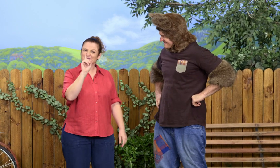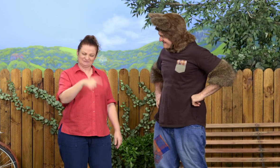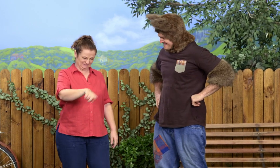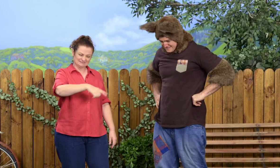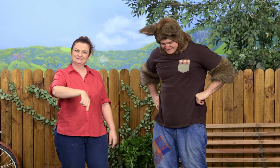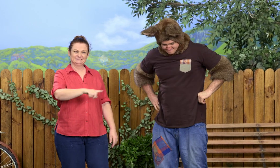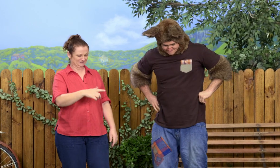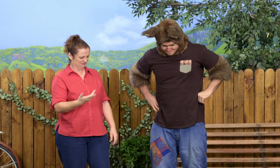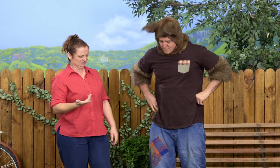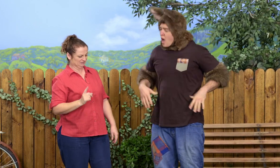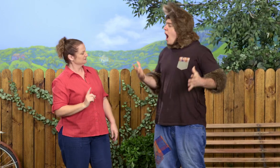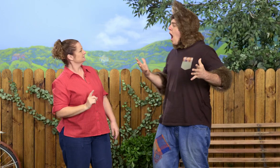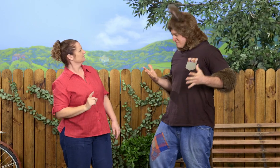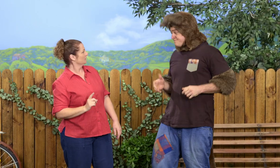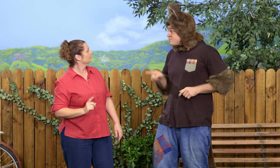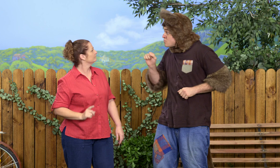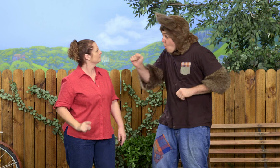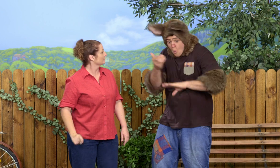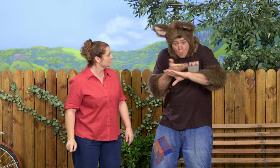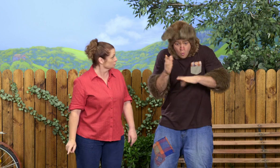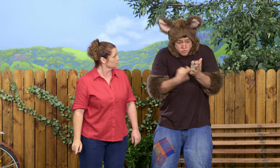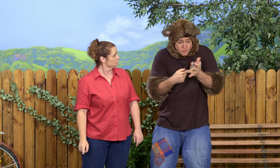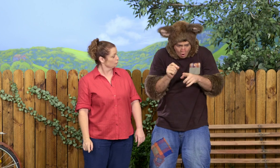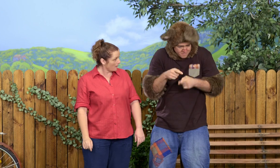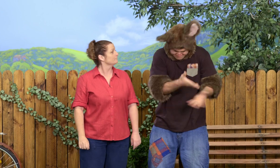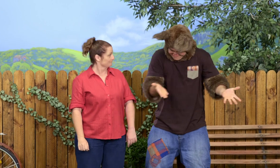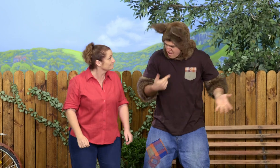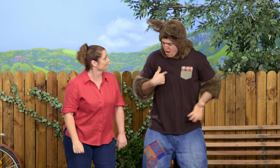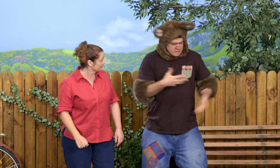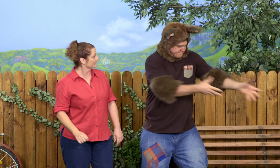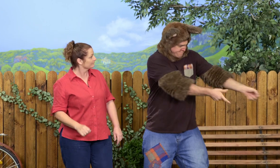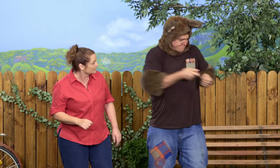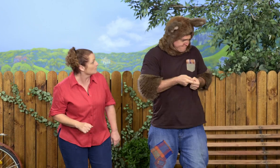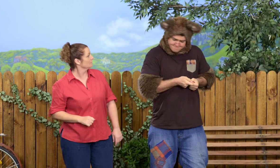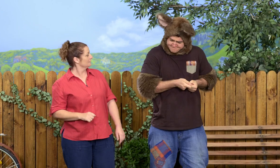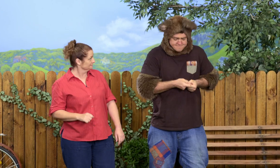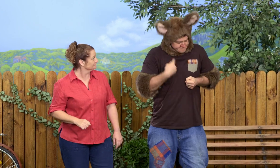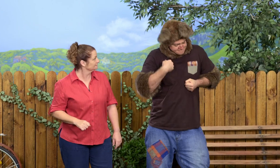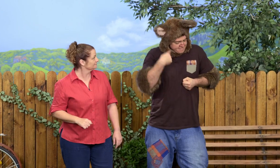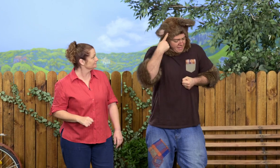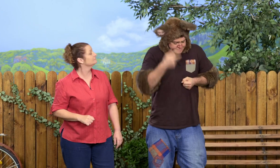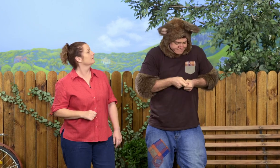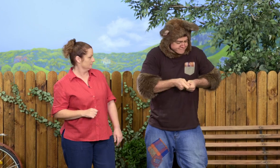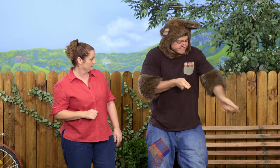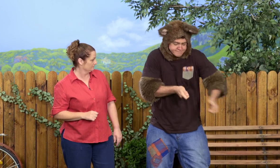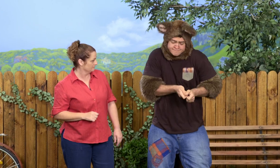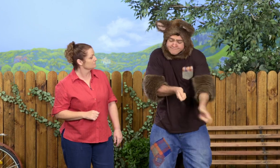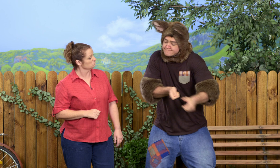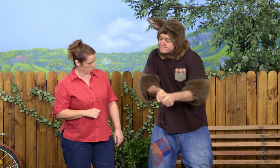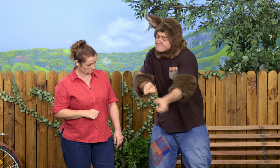But what exactly are you doing? Ah, well, I saw your new rope and I wanted to see how long it was.